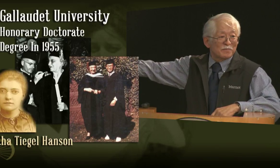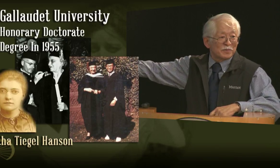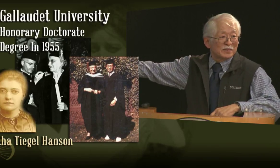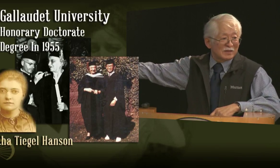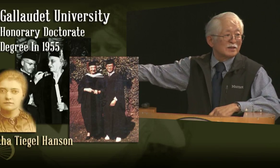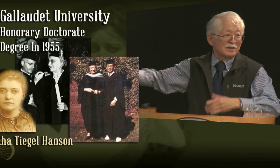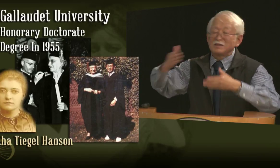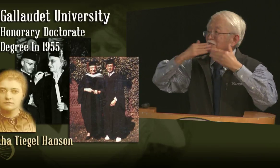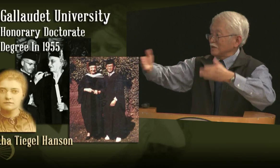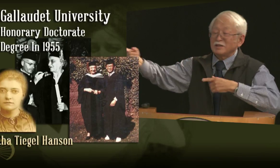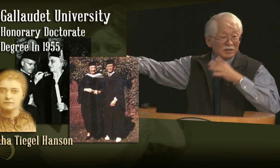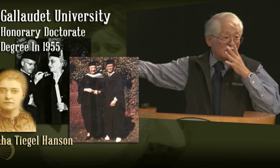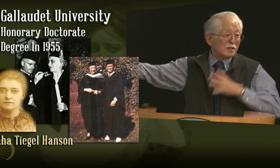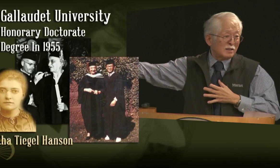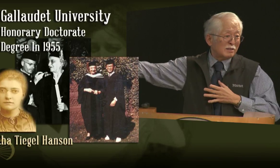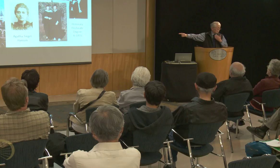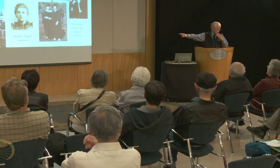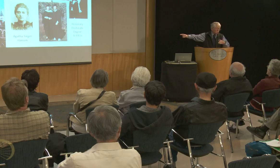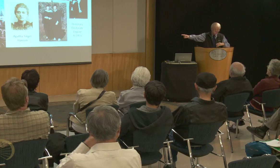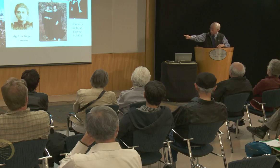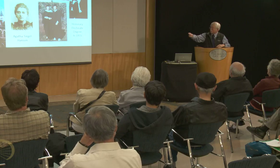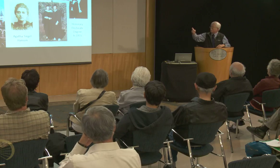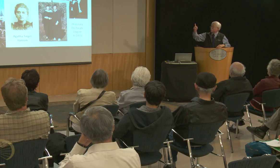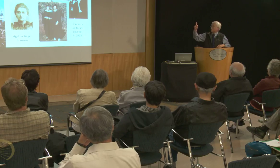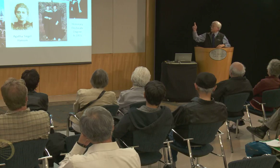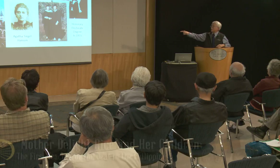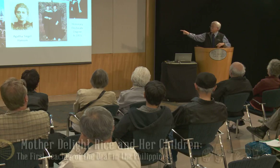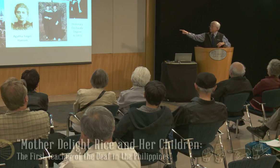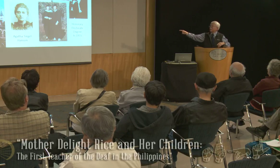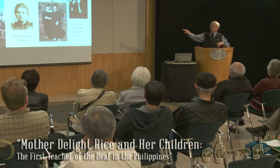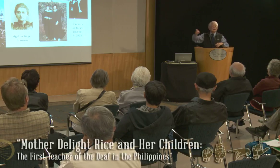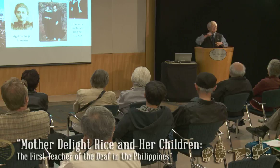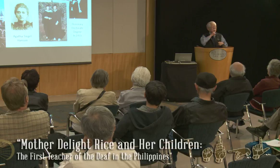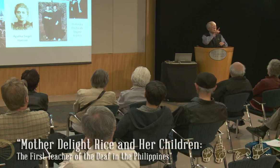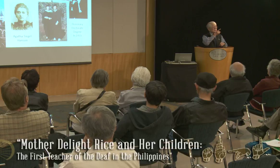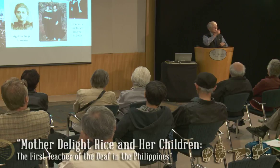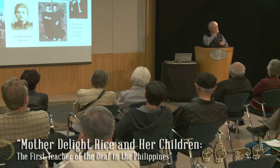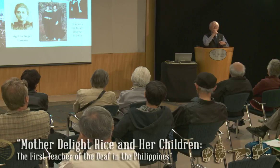and so she did. Ah -- oh, I'm sorry, Agatha Hansen wrote the letter